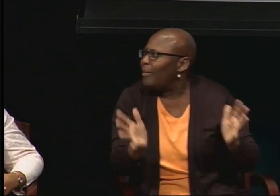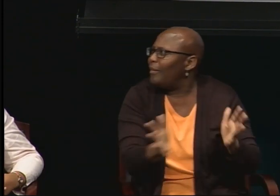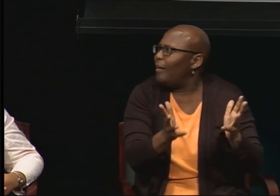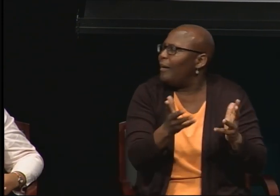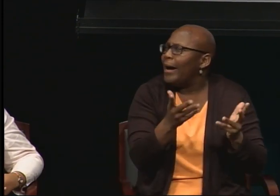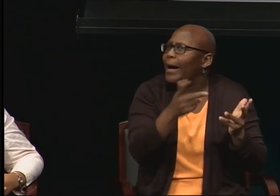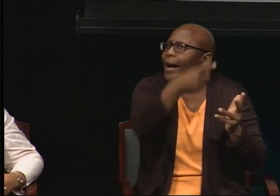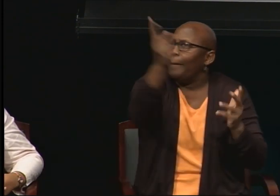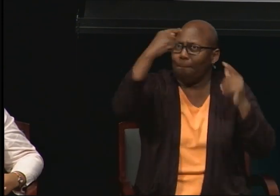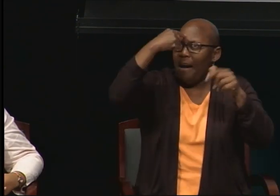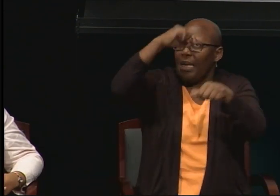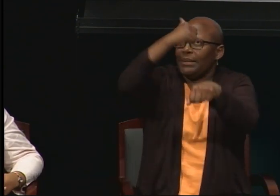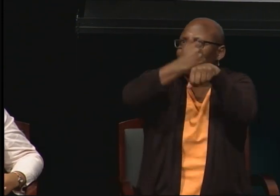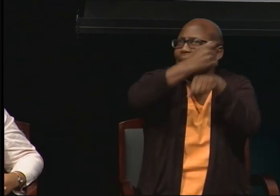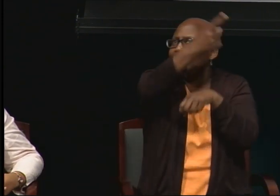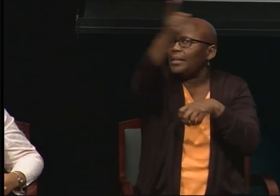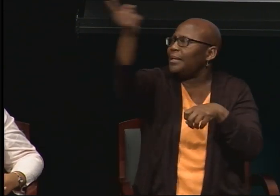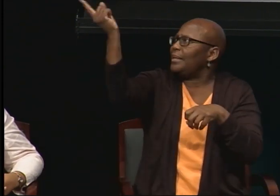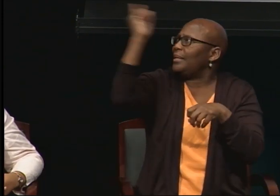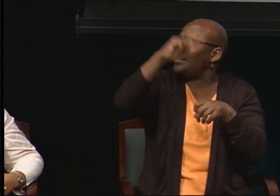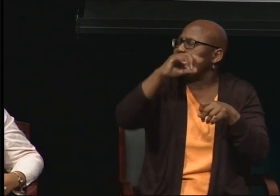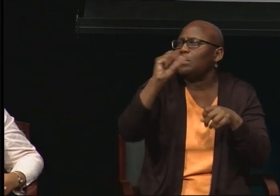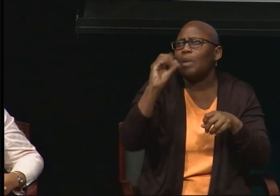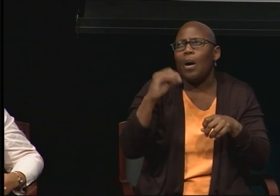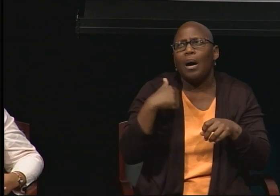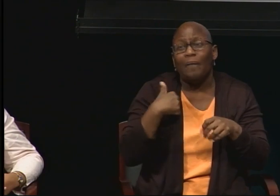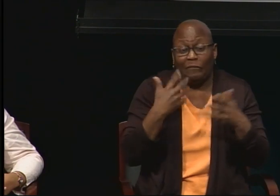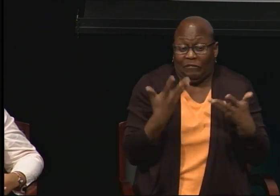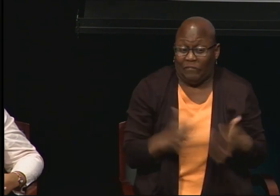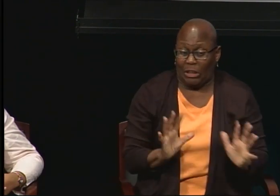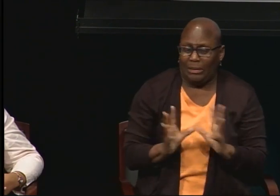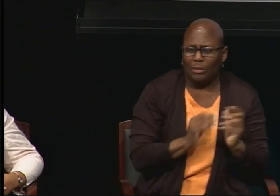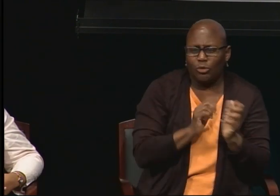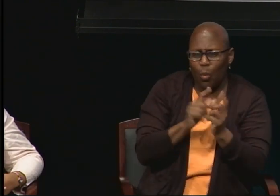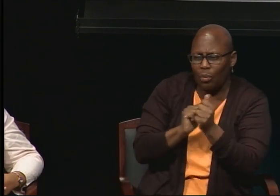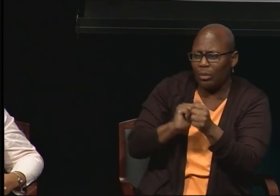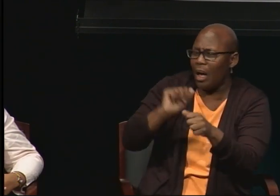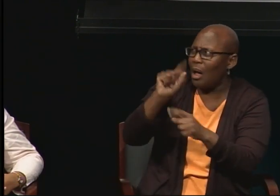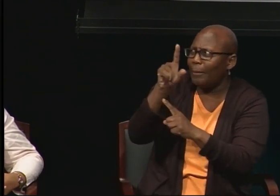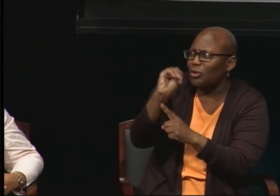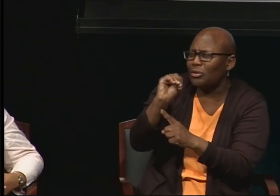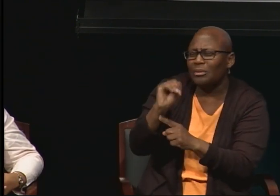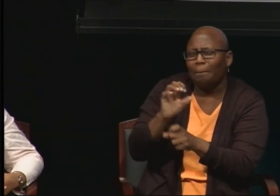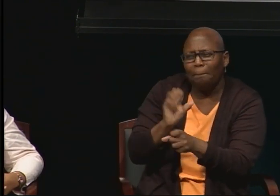So administration needs to set a tone within their schools